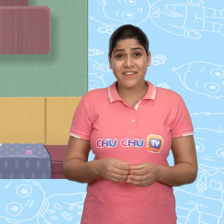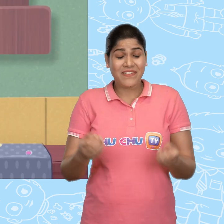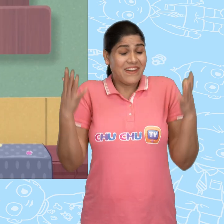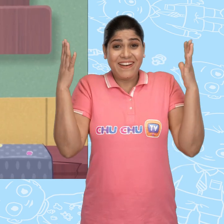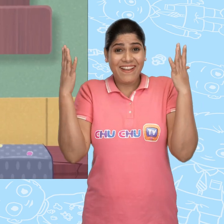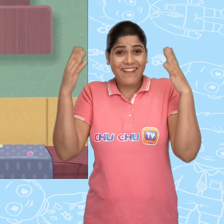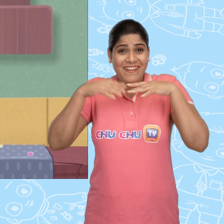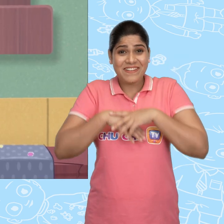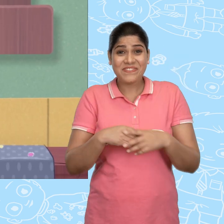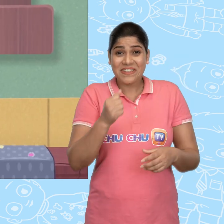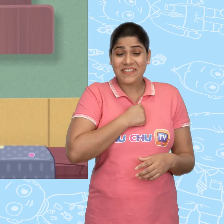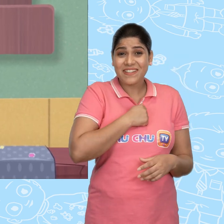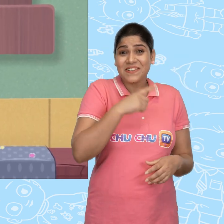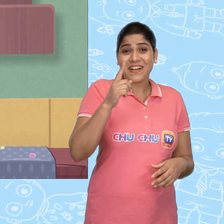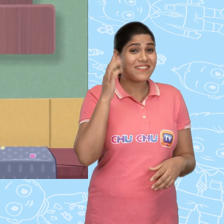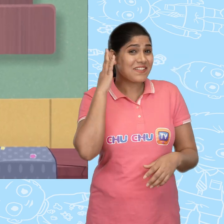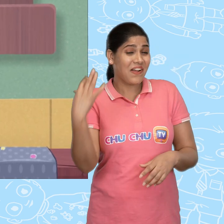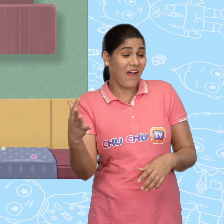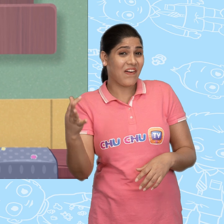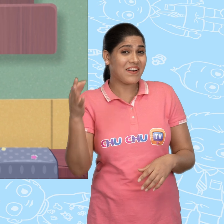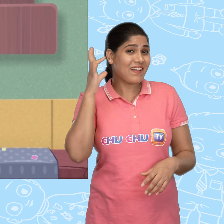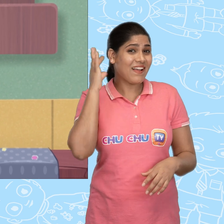Hooray! I have a gold coin.